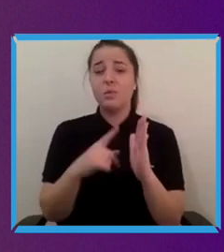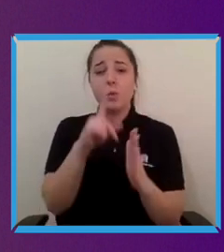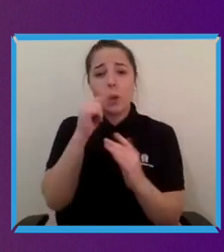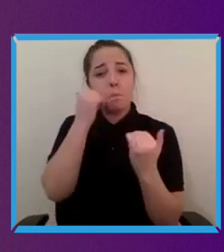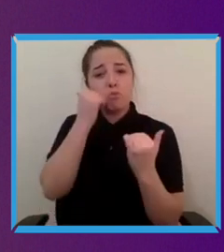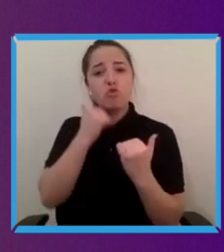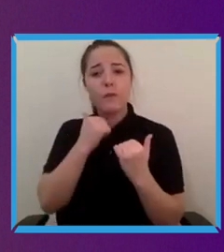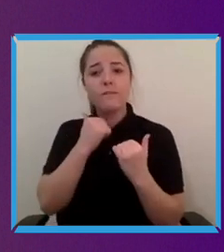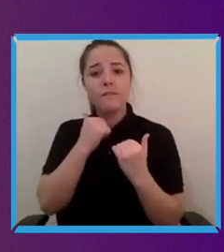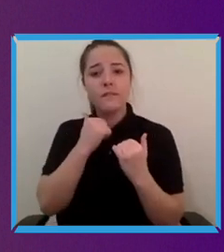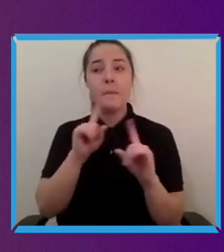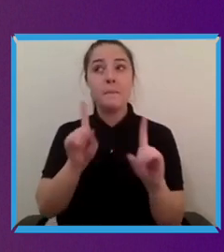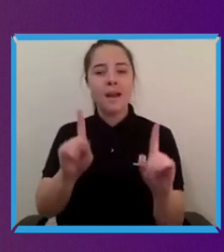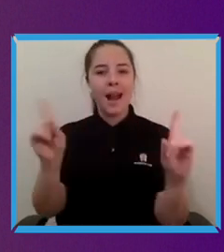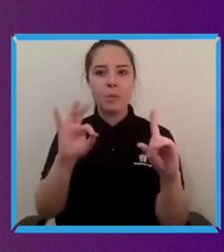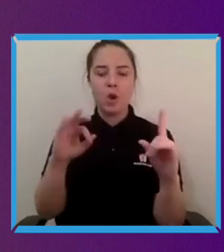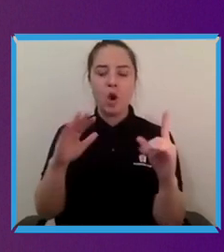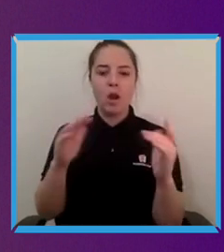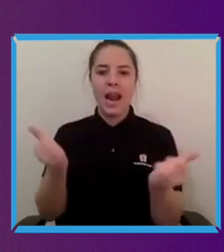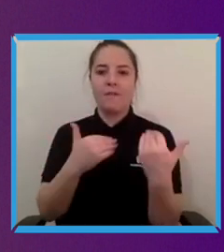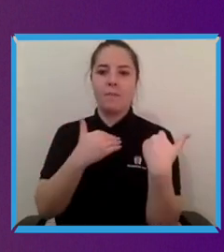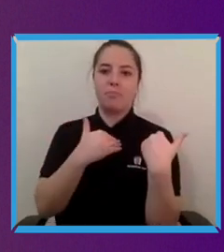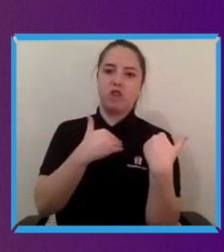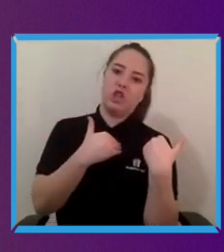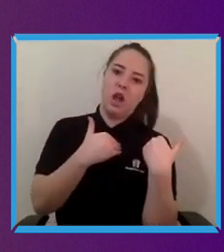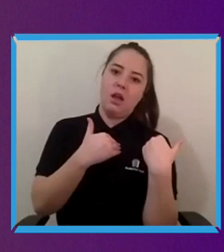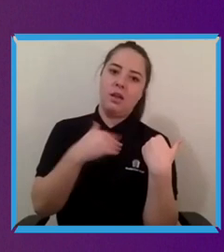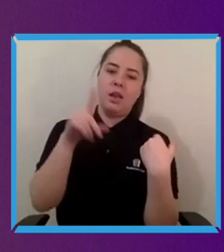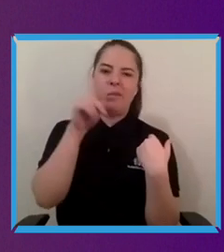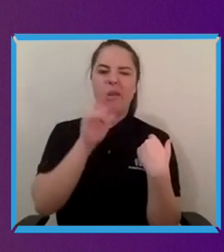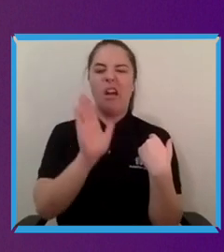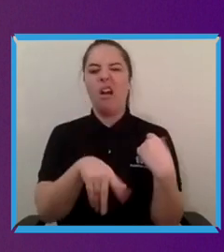pressure in such a highly competitive world. I wish it did.